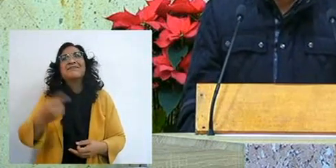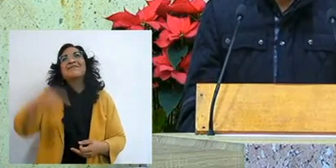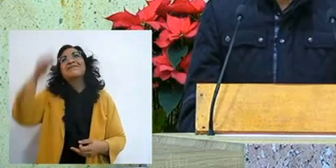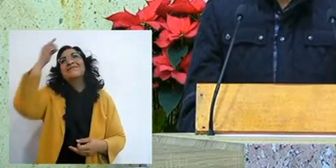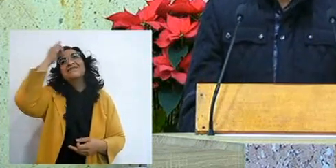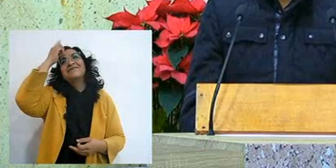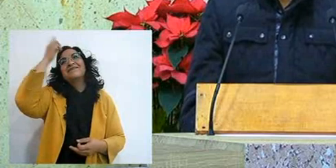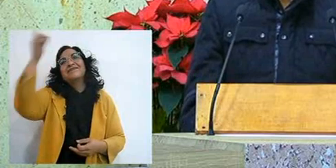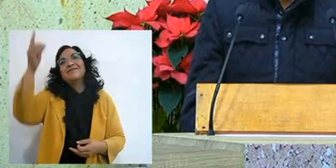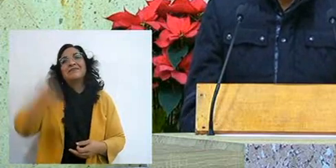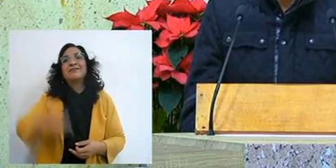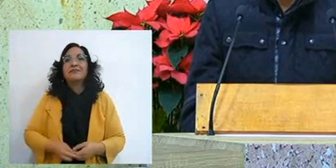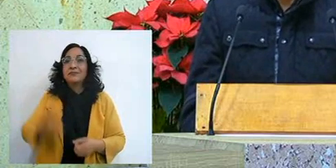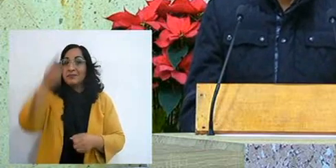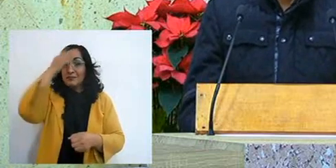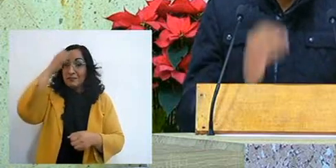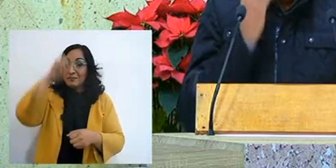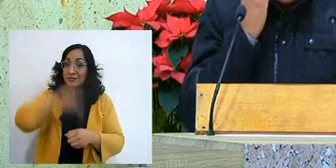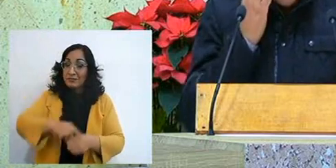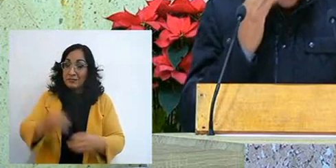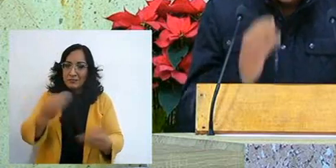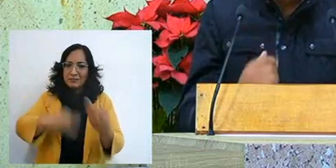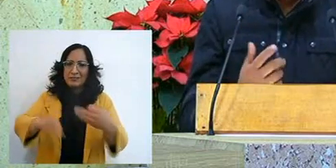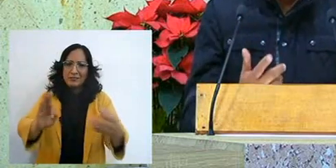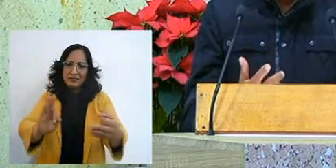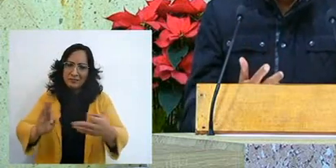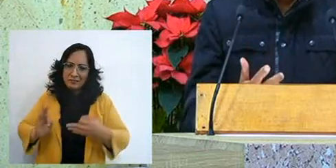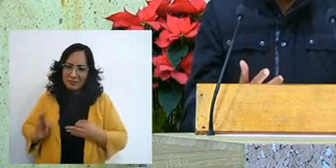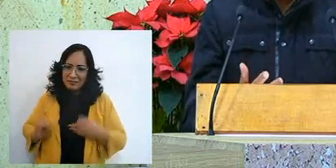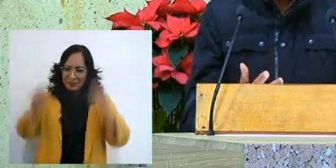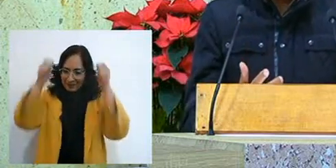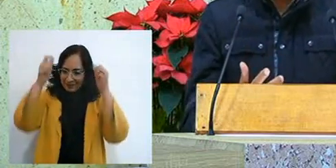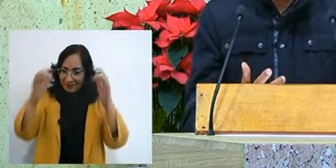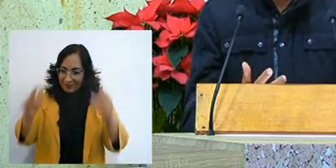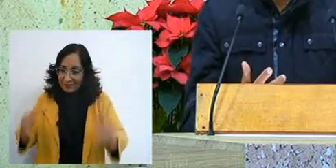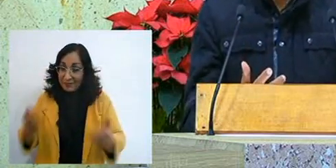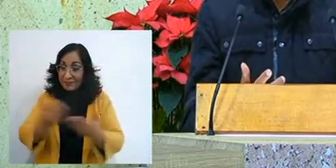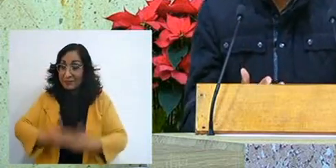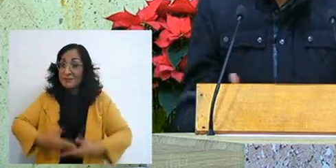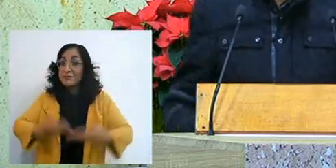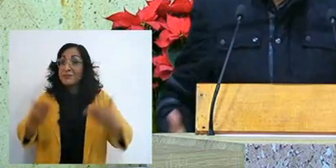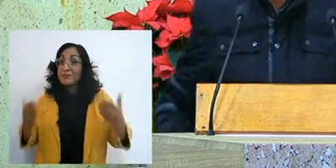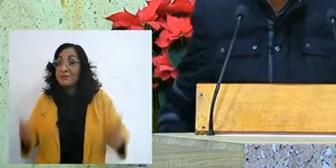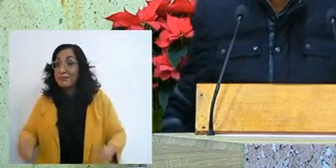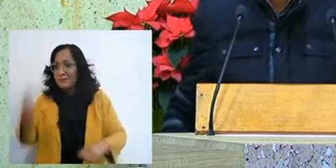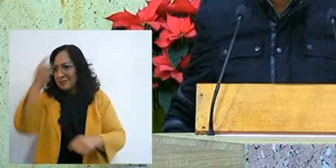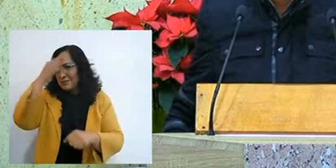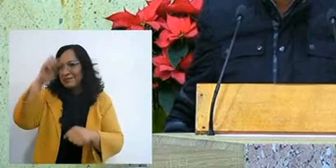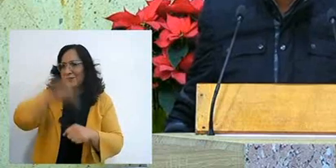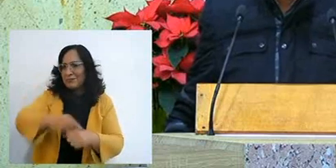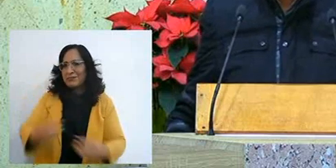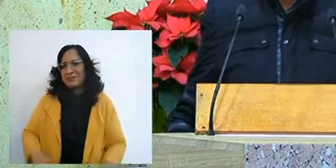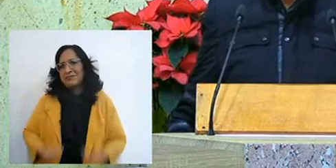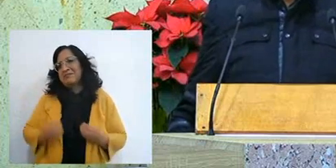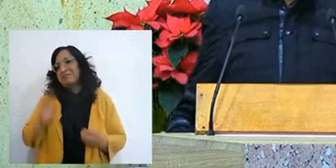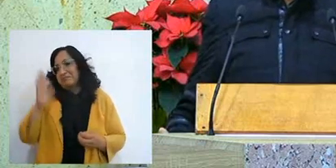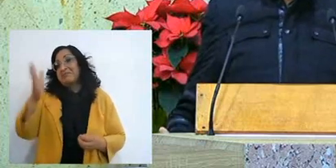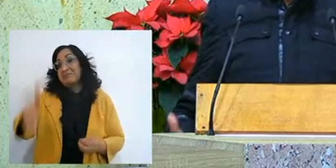believe in all his promises, in all his blessings and now also believe in eternal life, of course,